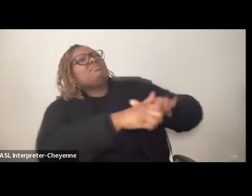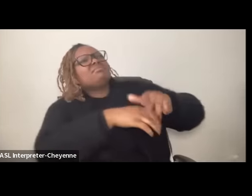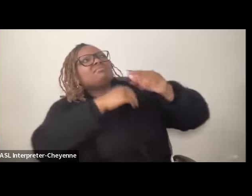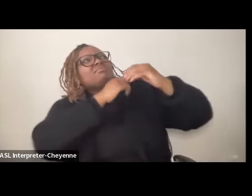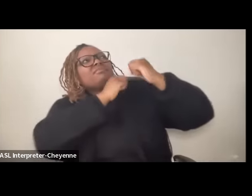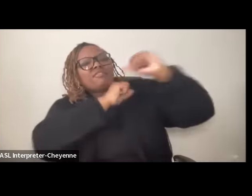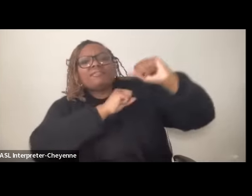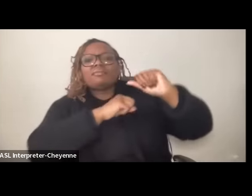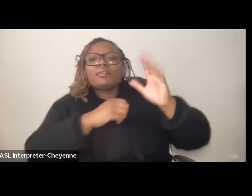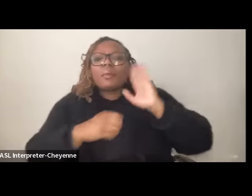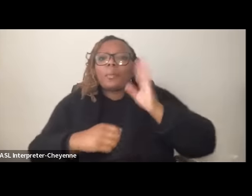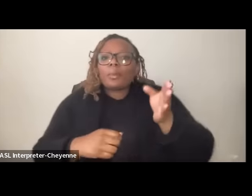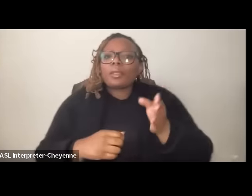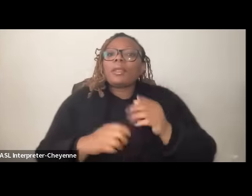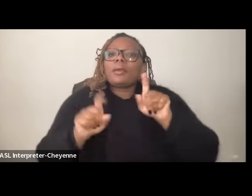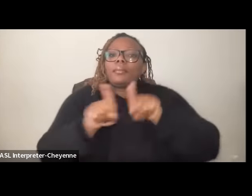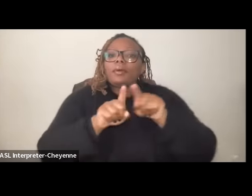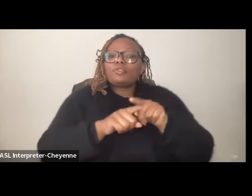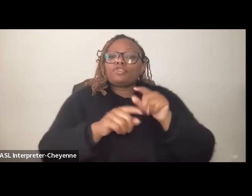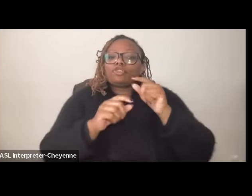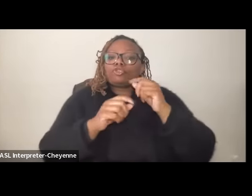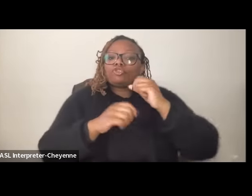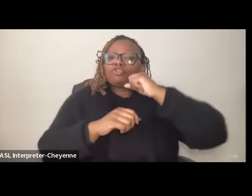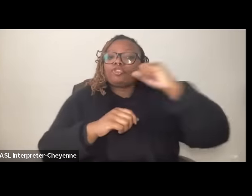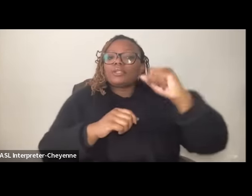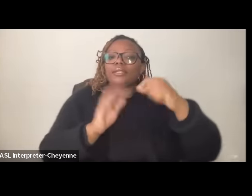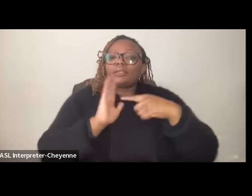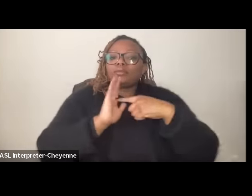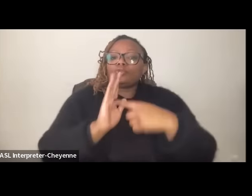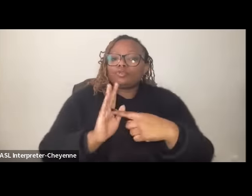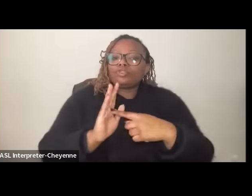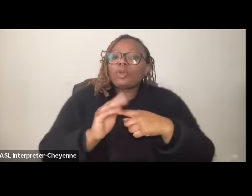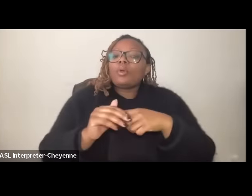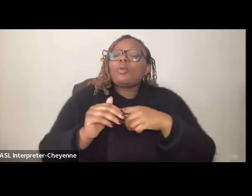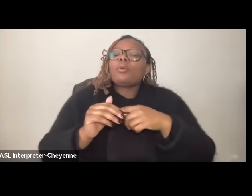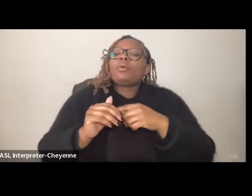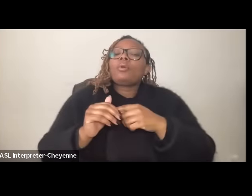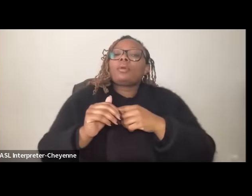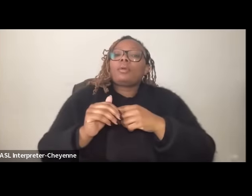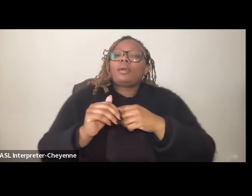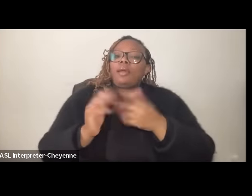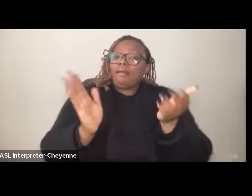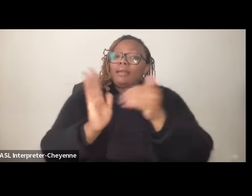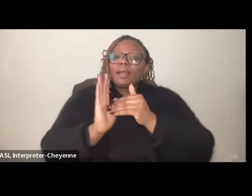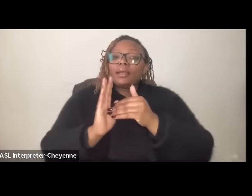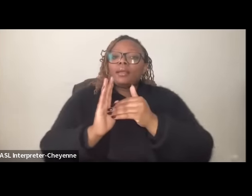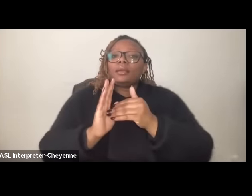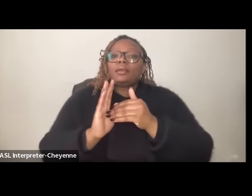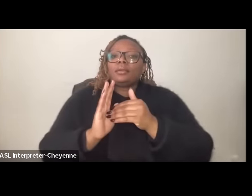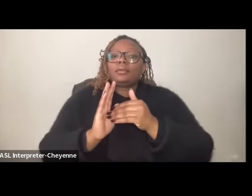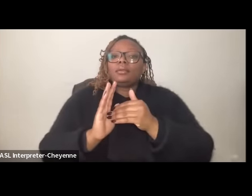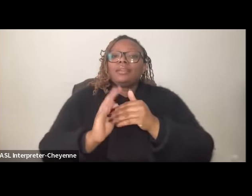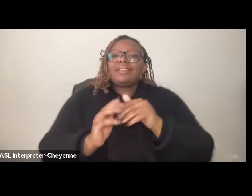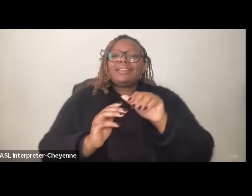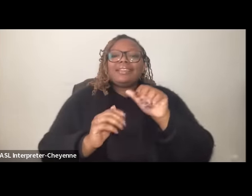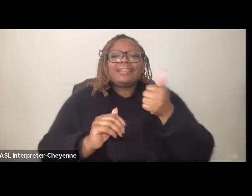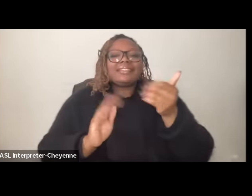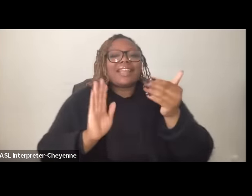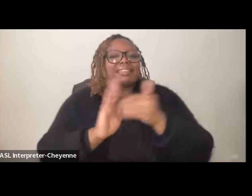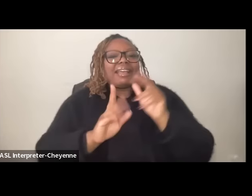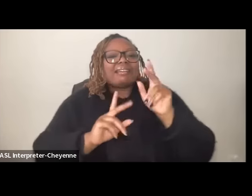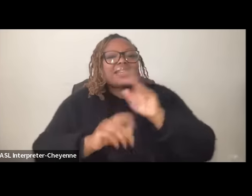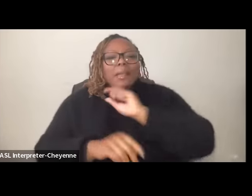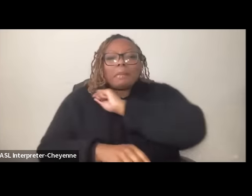specifically an act of resistance as a result of as I said the tens of thousands of Palestinians